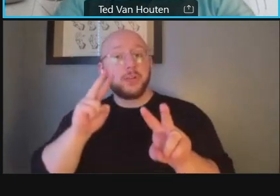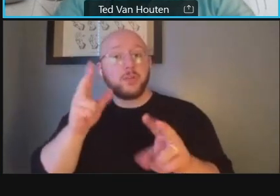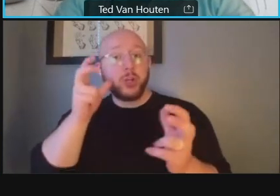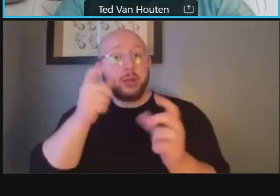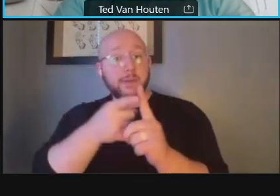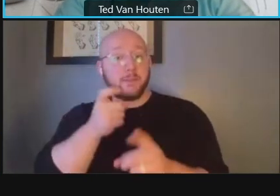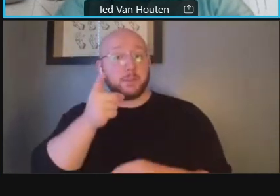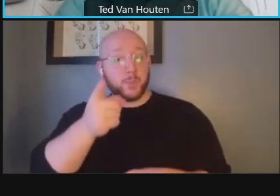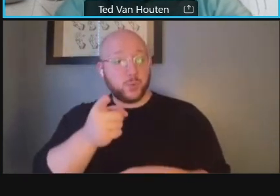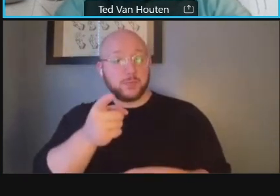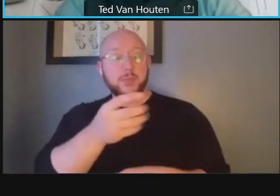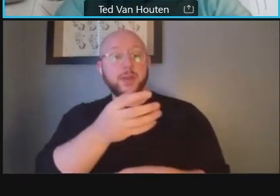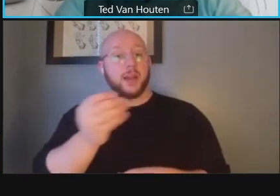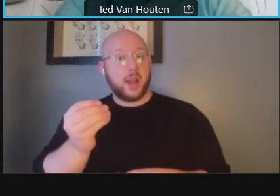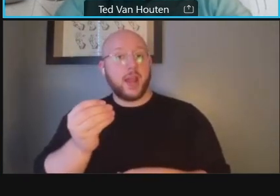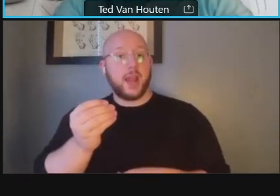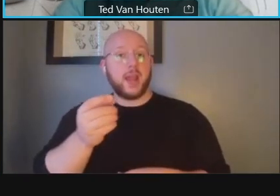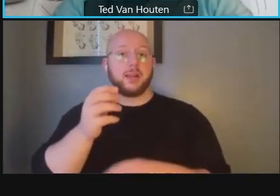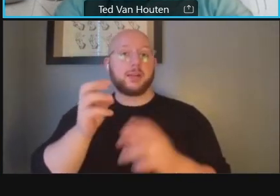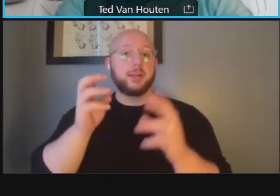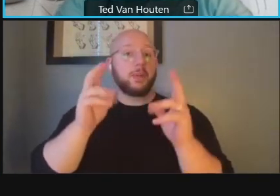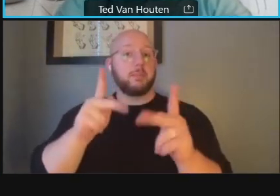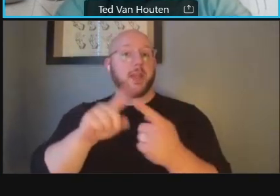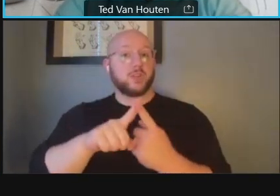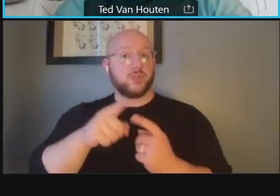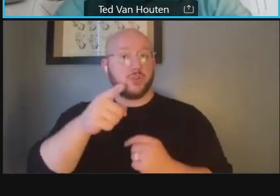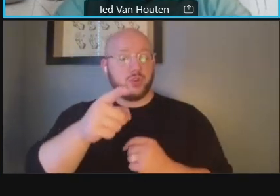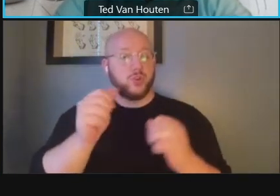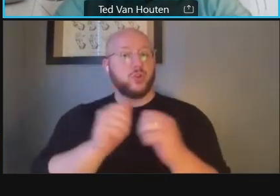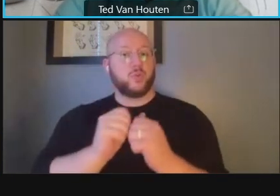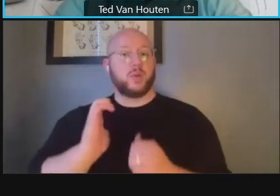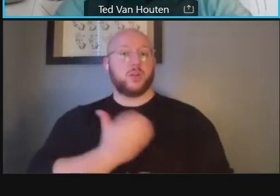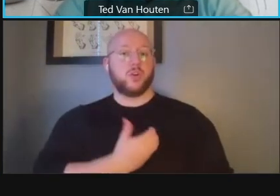um and coming back to you uh with our second public meeting in the fall